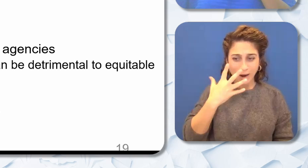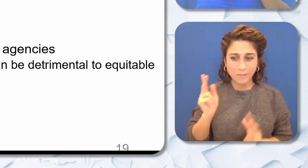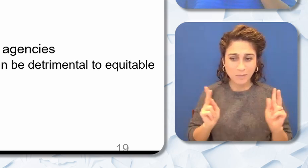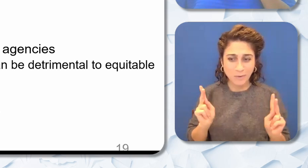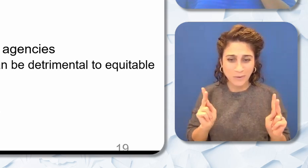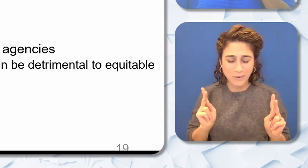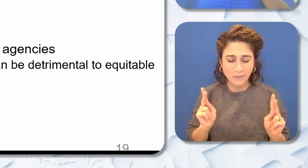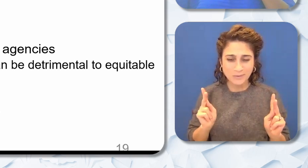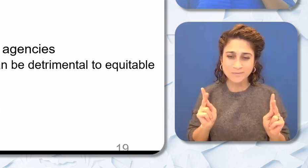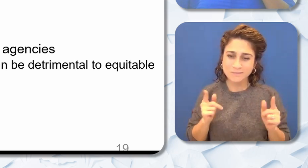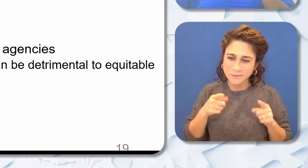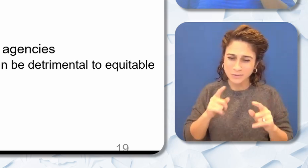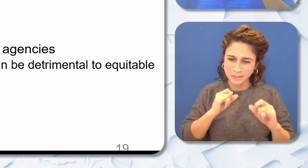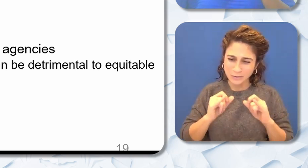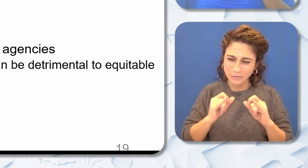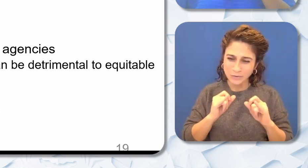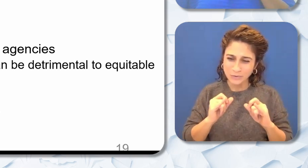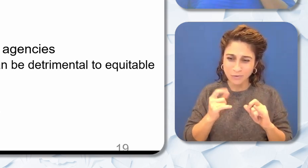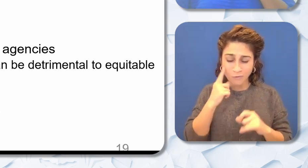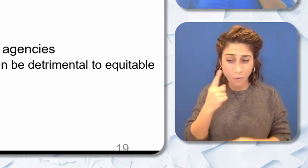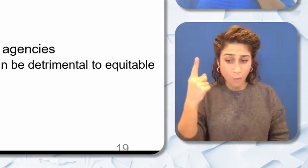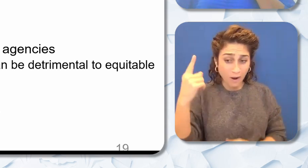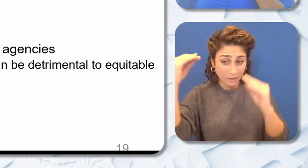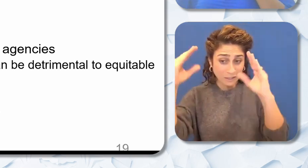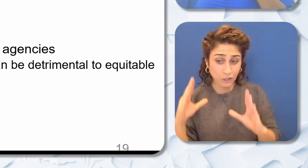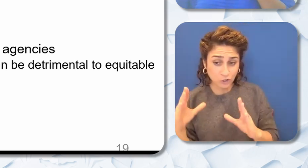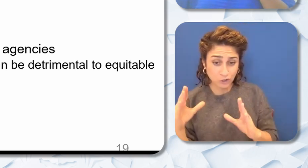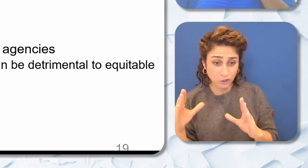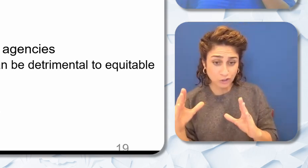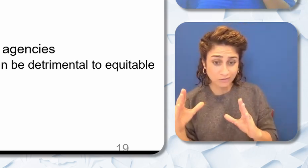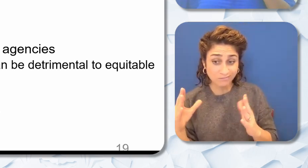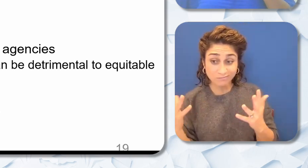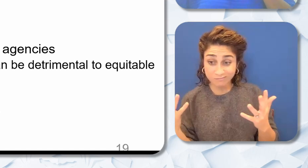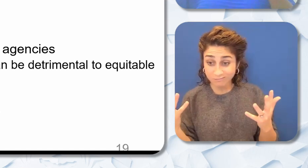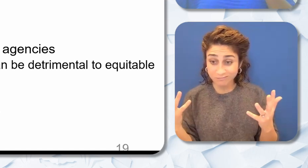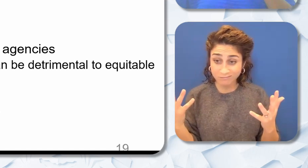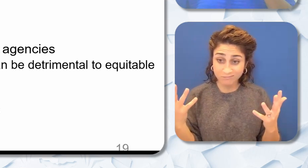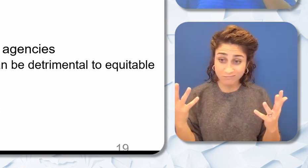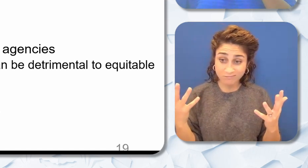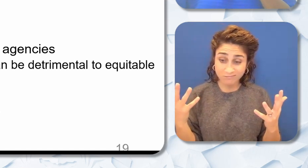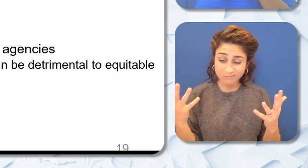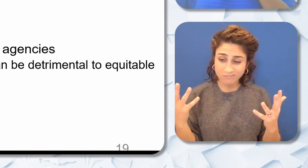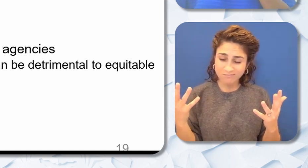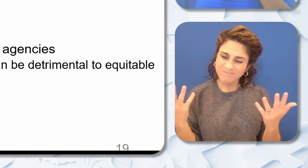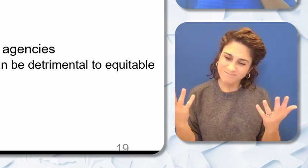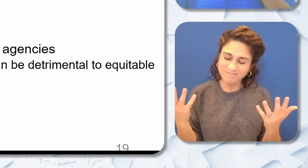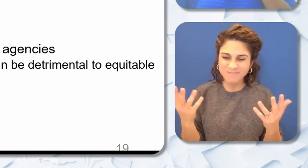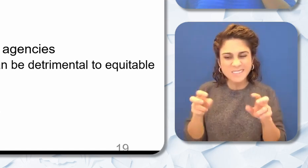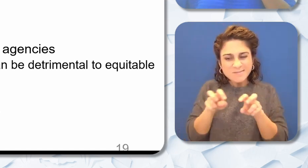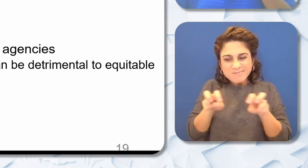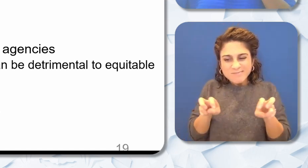the interview panel for one educator. Limit the interview panel to three or four people.